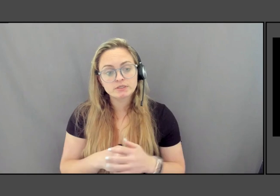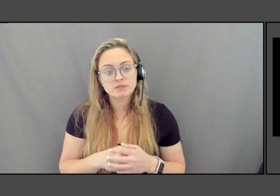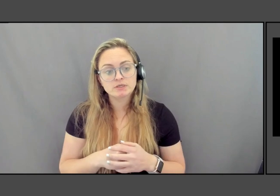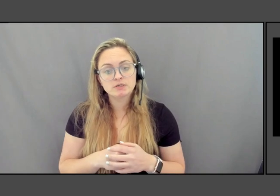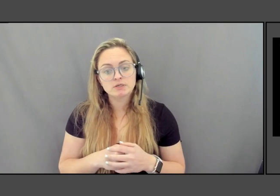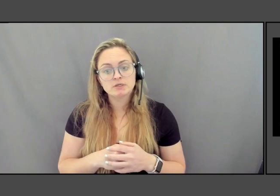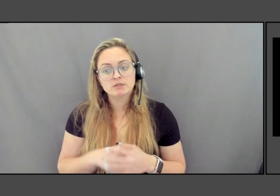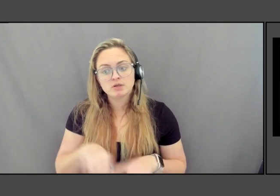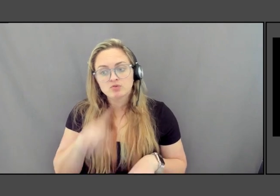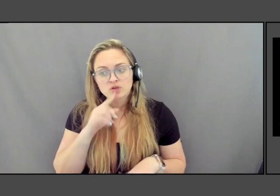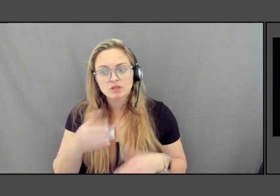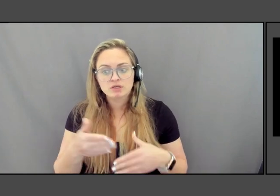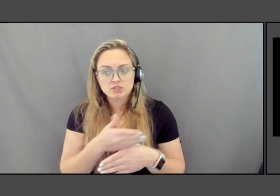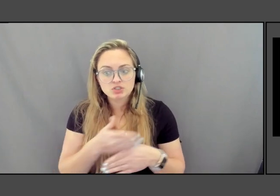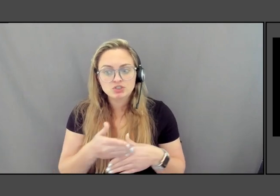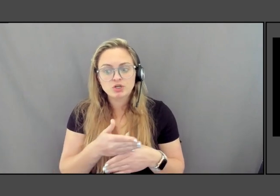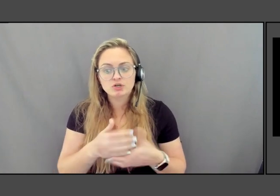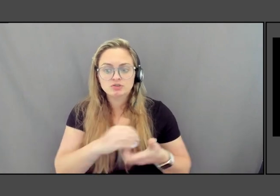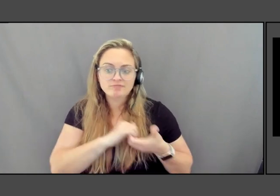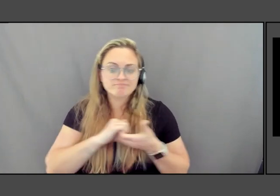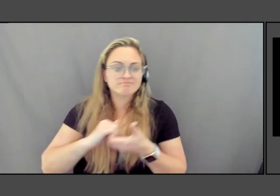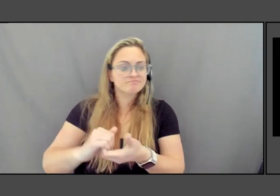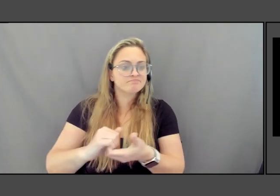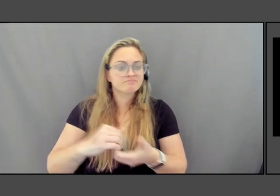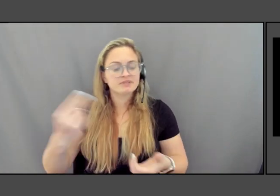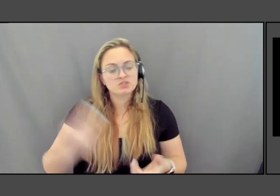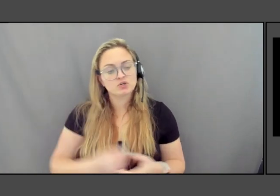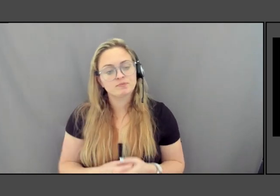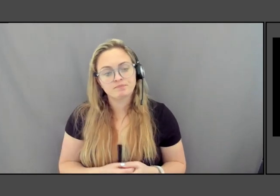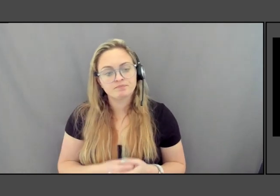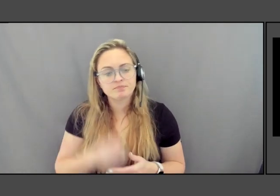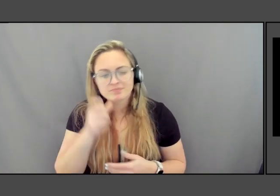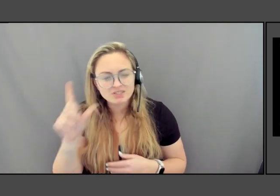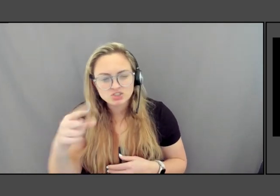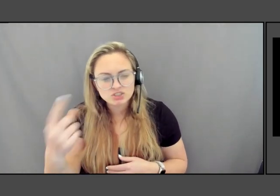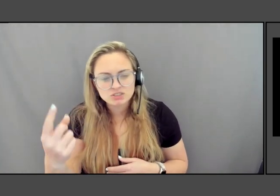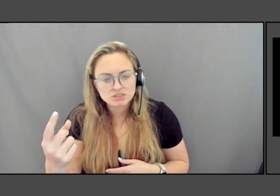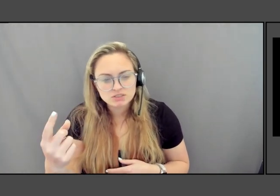our collective histories, not just, you know, be limited to what was there.